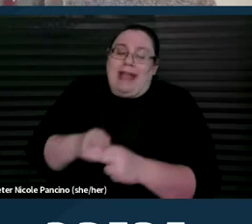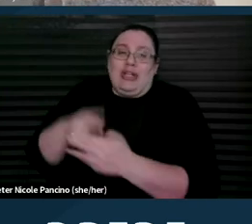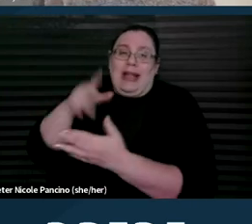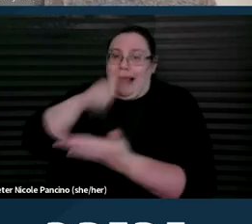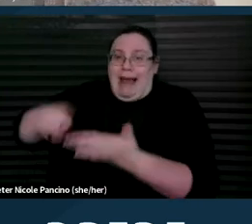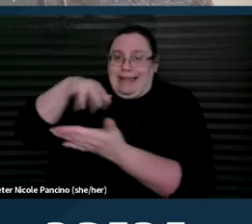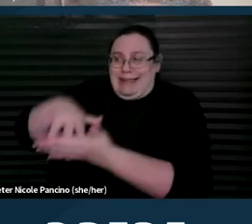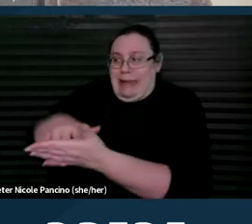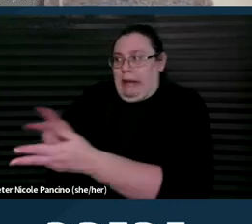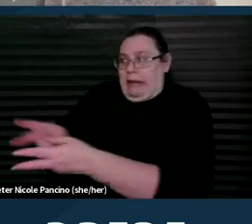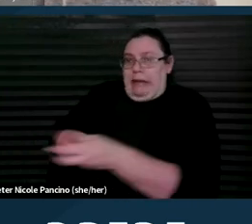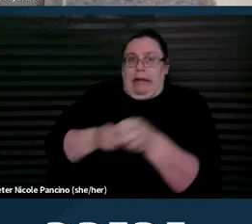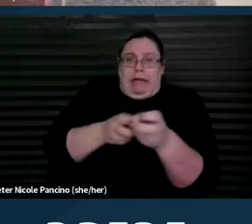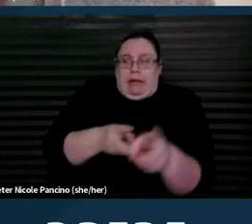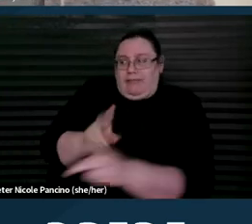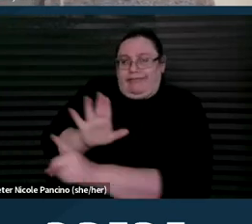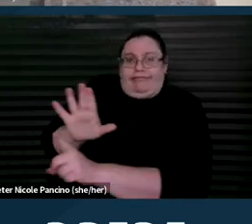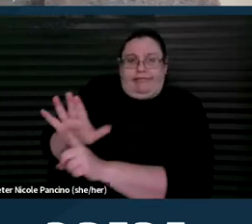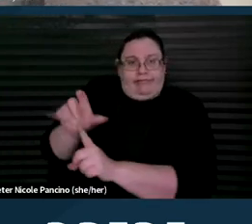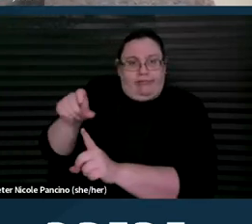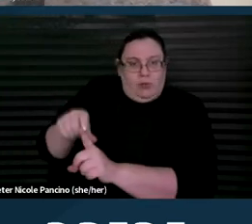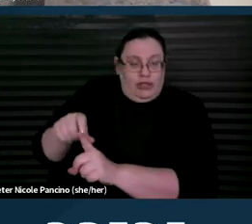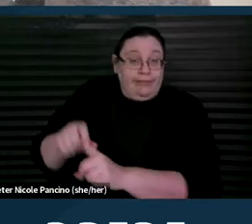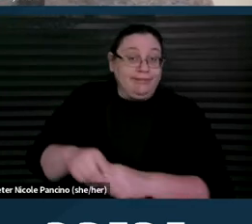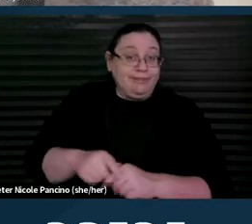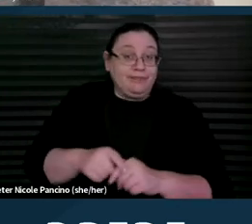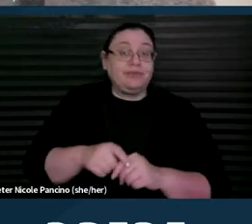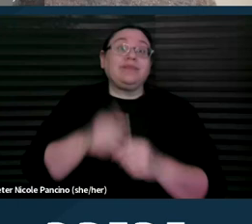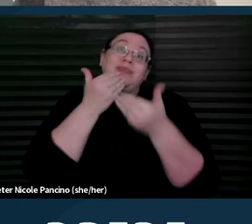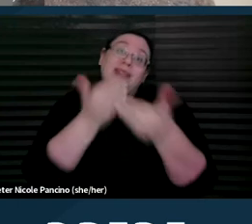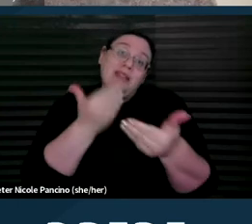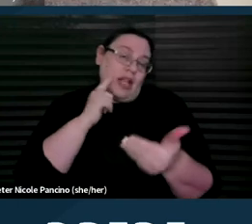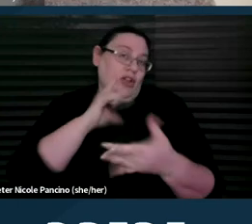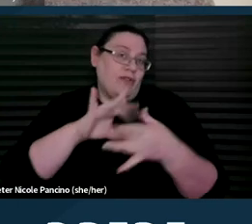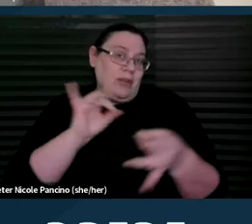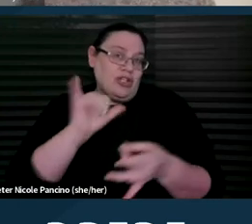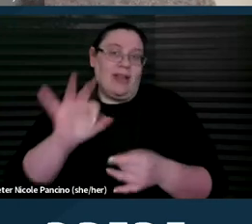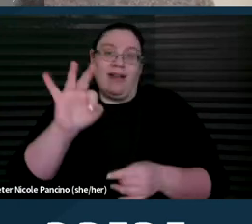that used gendered language. So thank you for bringing that up, Fabiola.